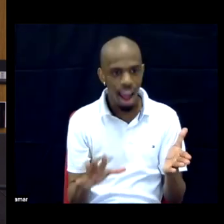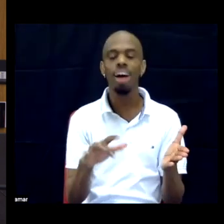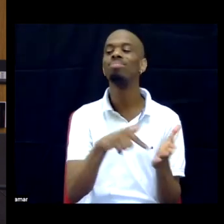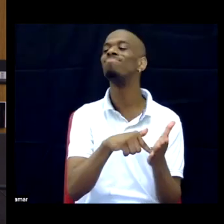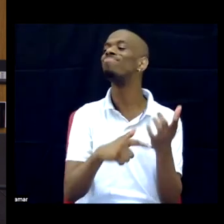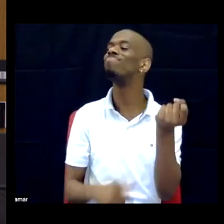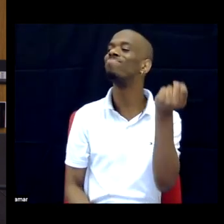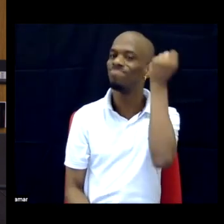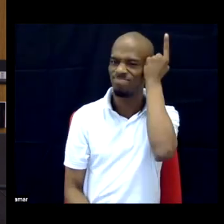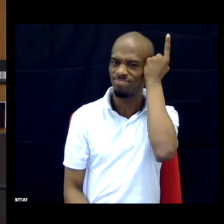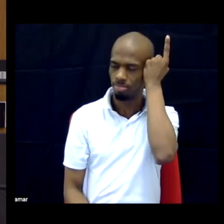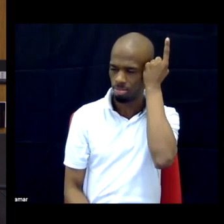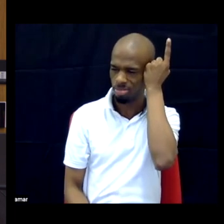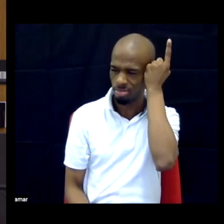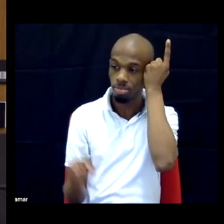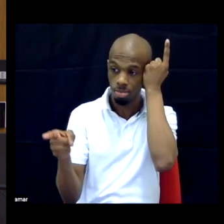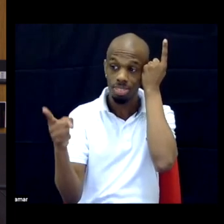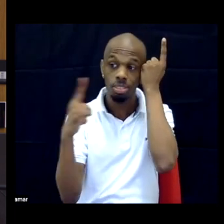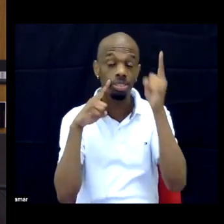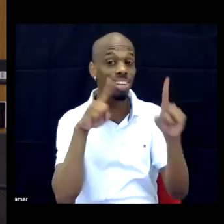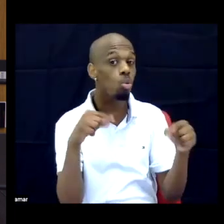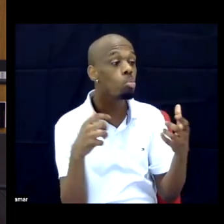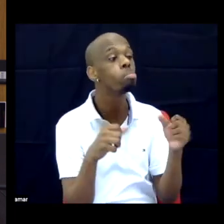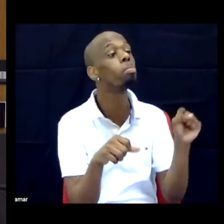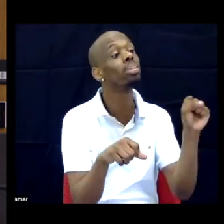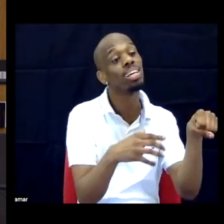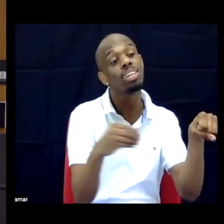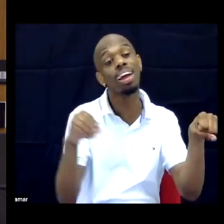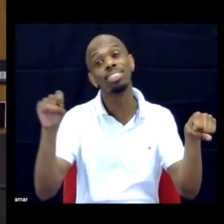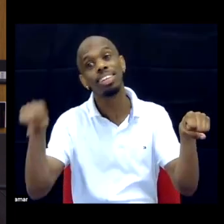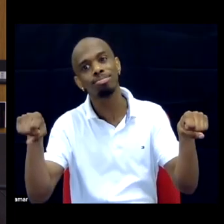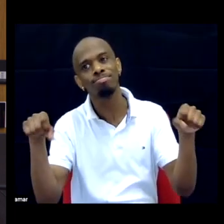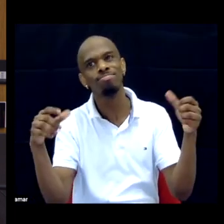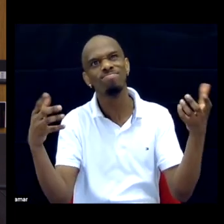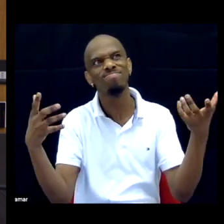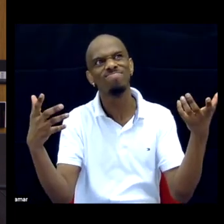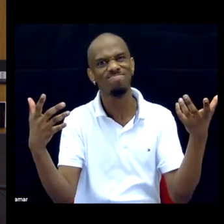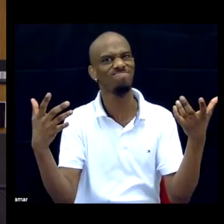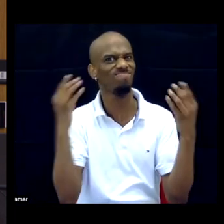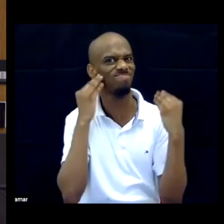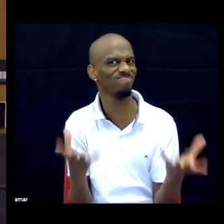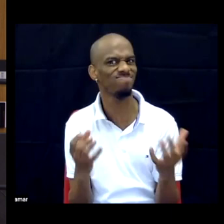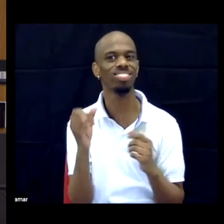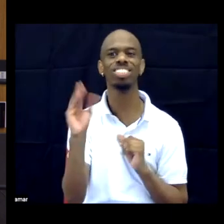You know, I went into the book wanting it to chart this activist history